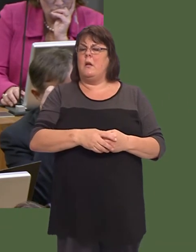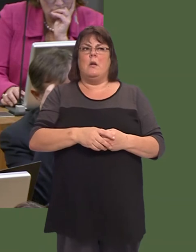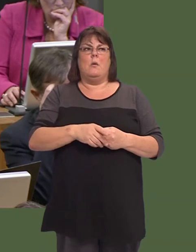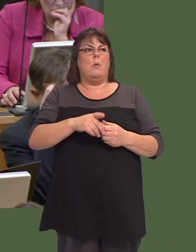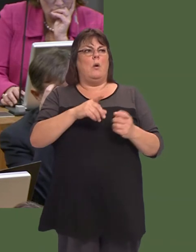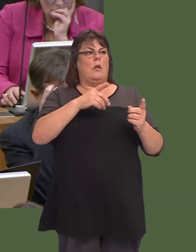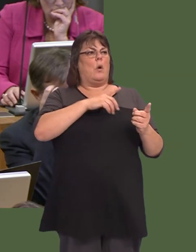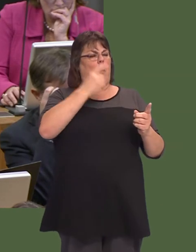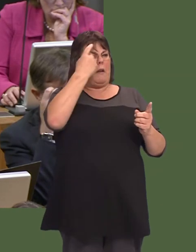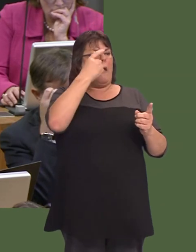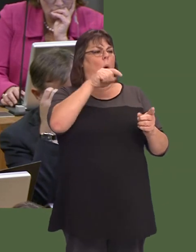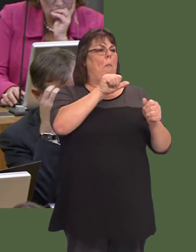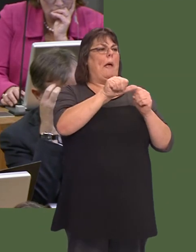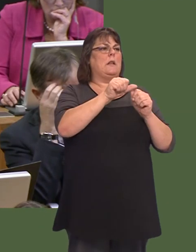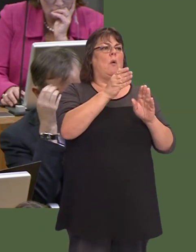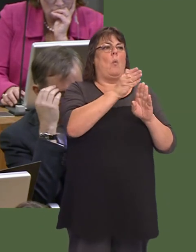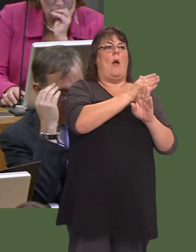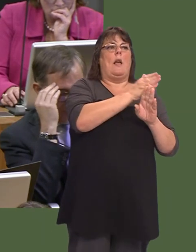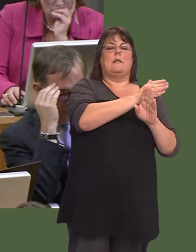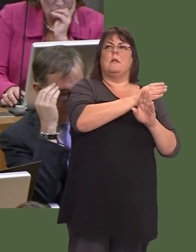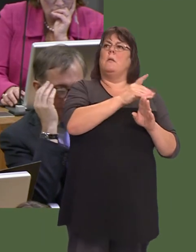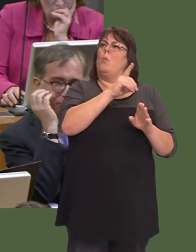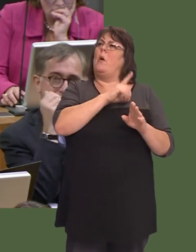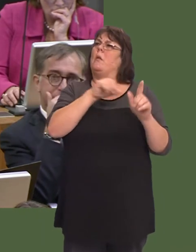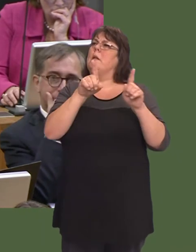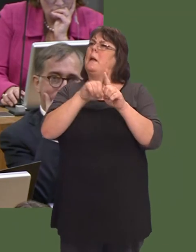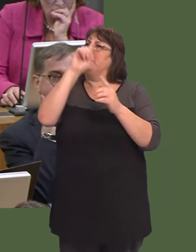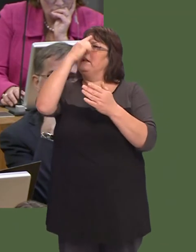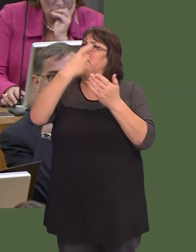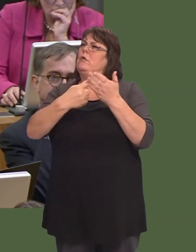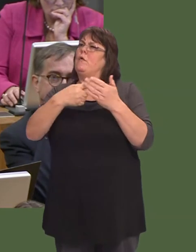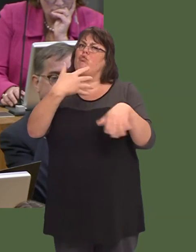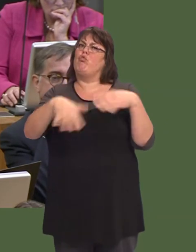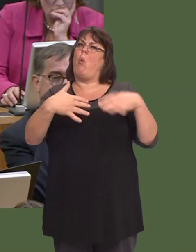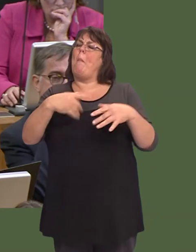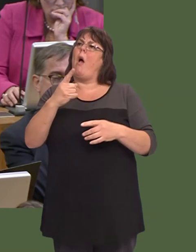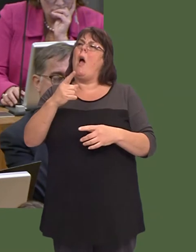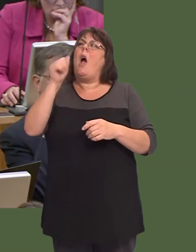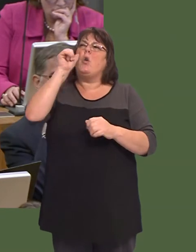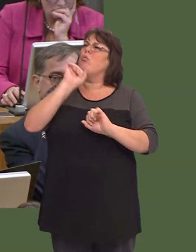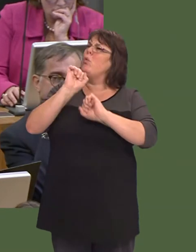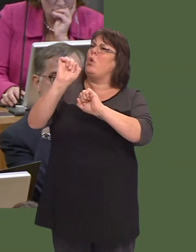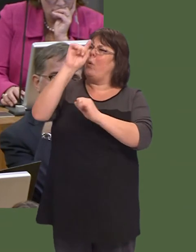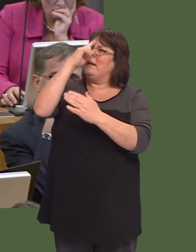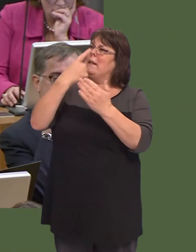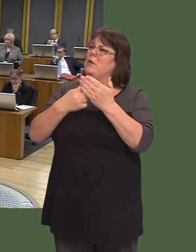consideration in where trauma services are to be improved? I appreciate itís not your opinion, but it will form the Cabinet Secretaryís decision.